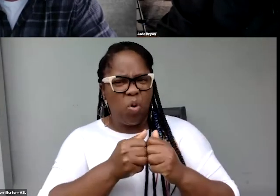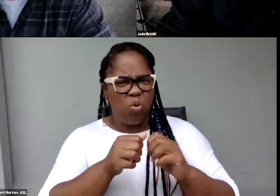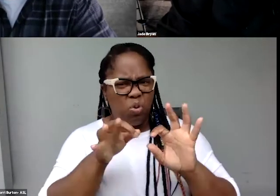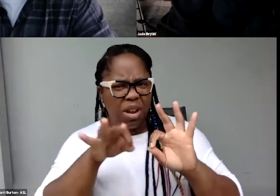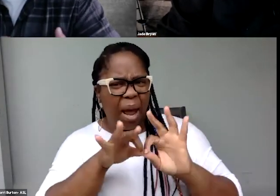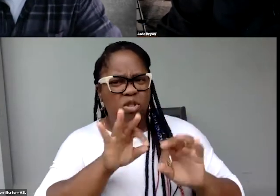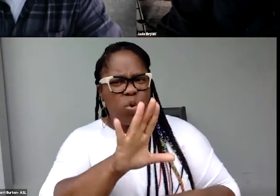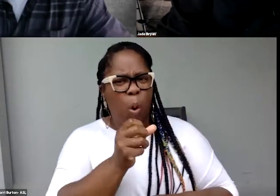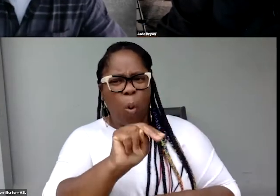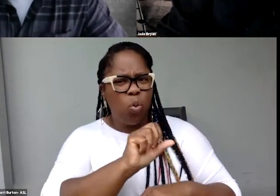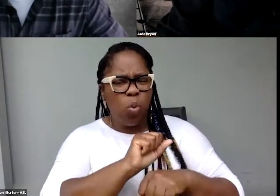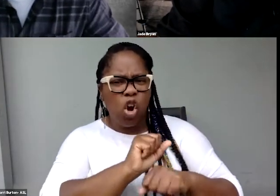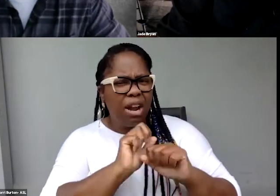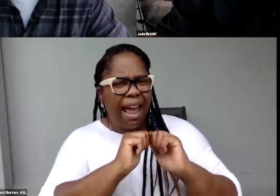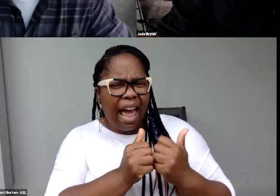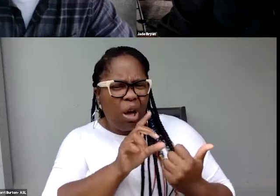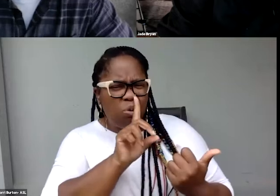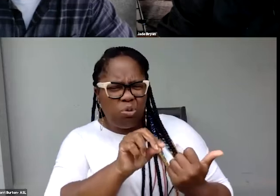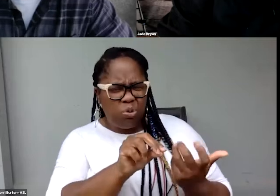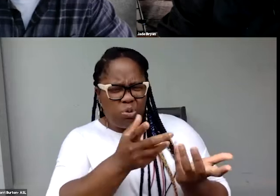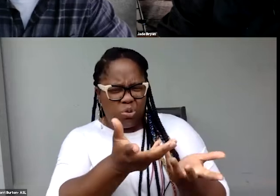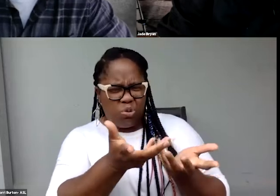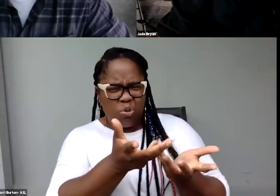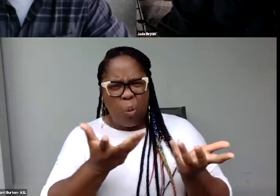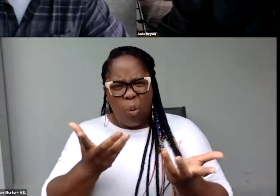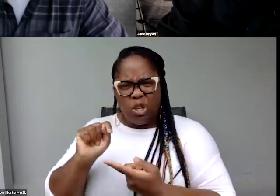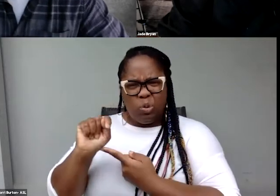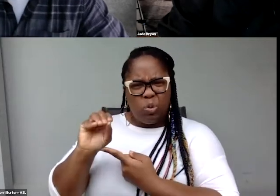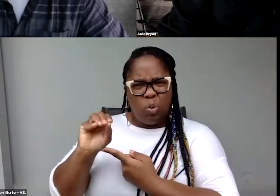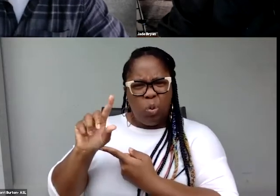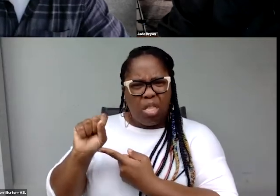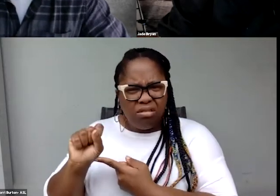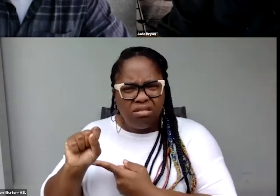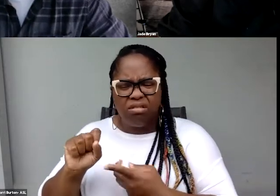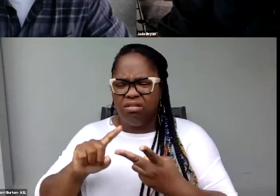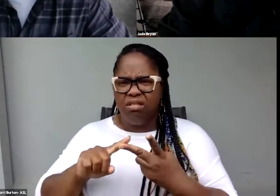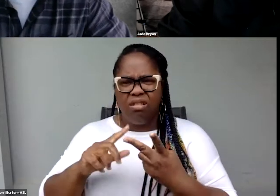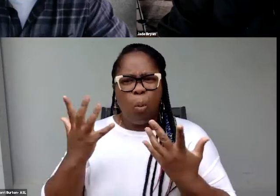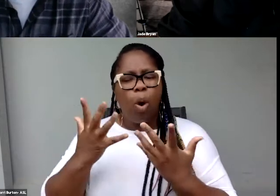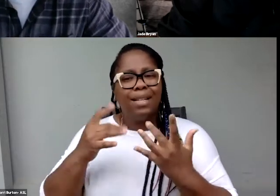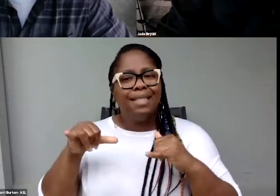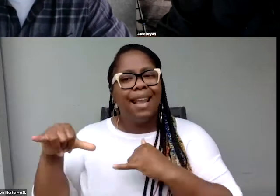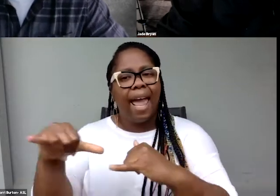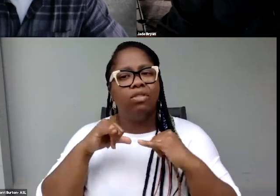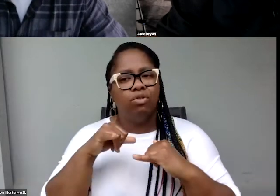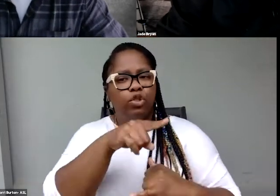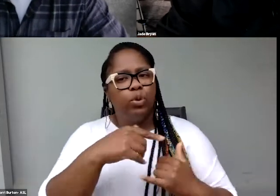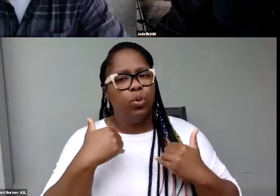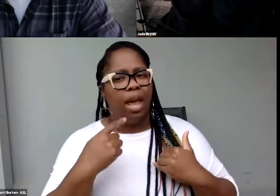How do you actually do it? What tools do you use? What standards do you have for captioning, et cetera?